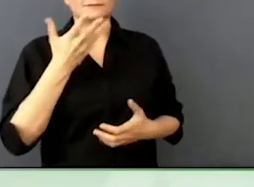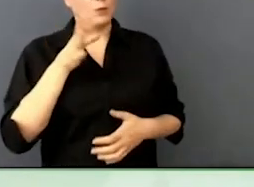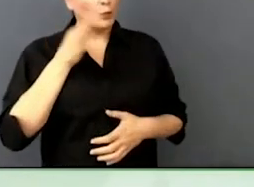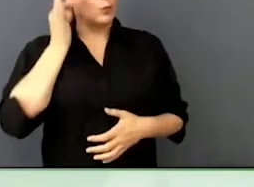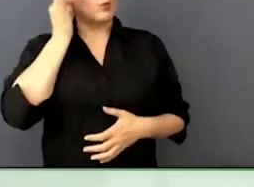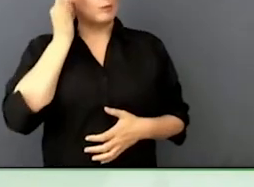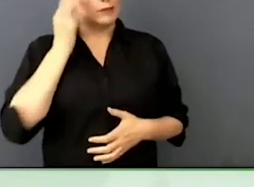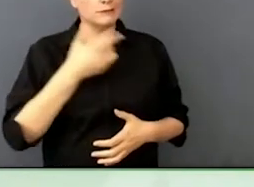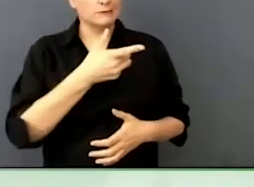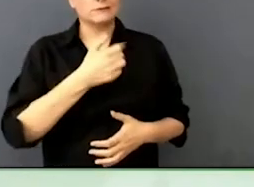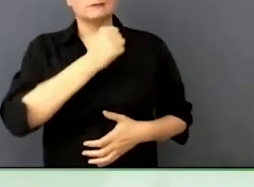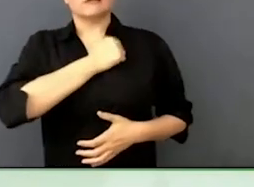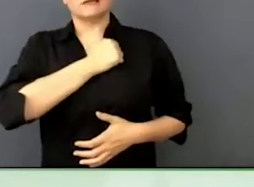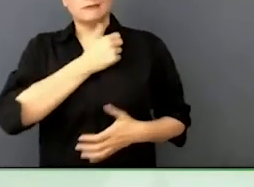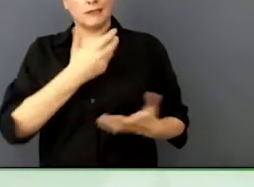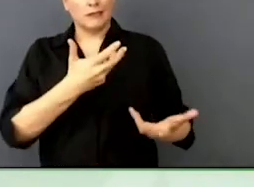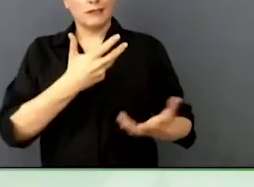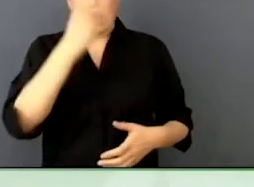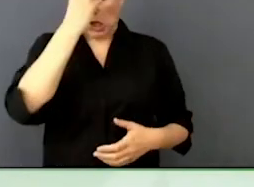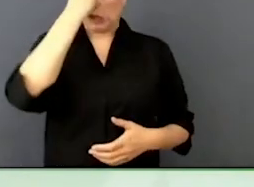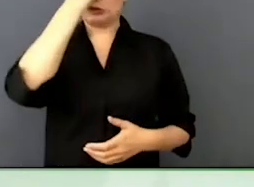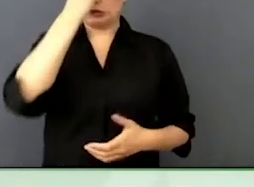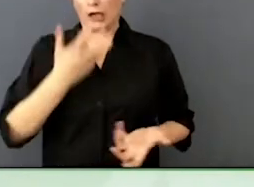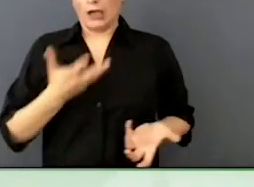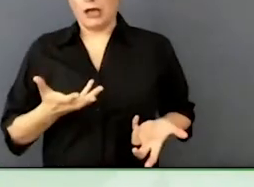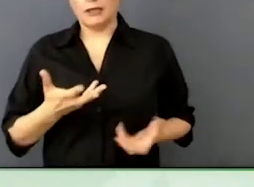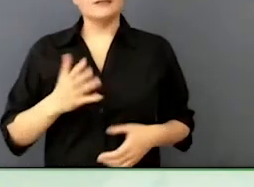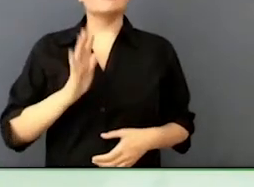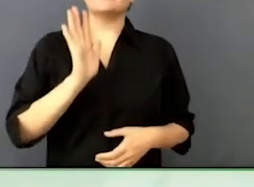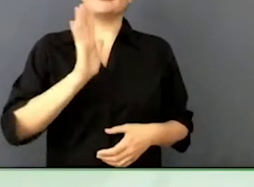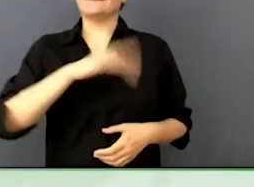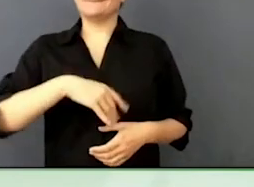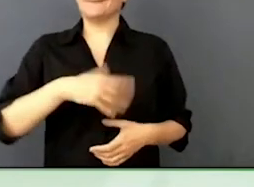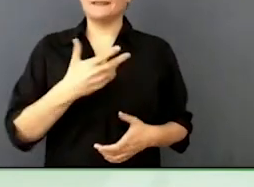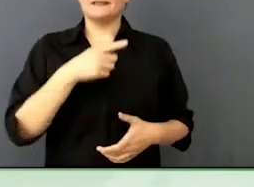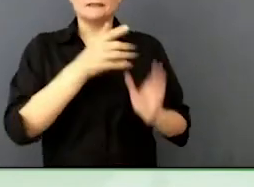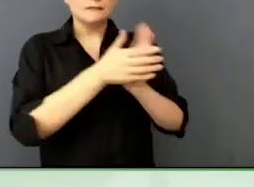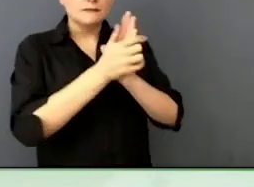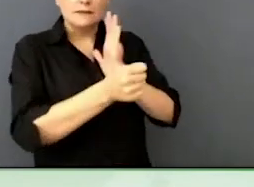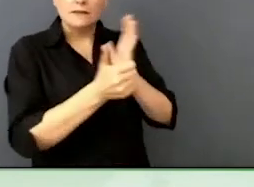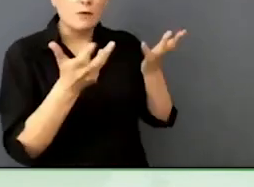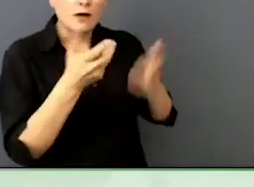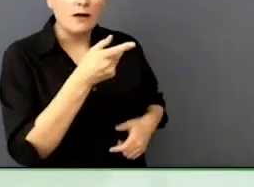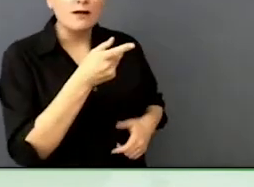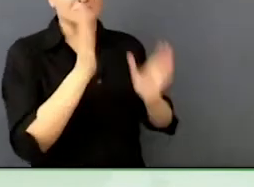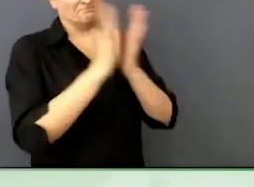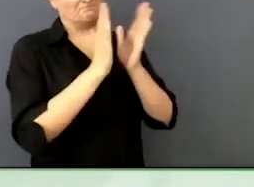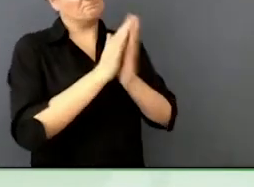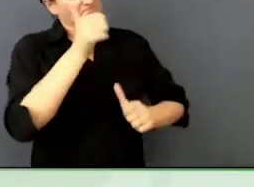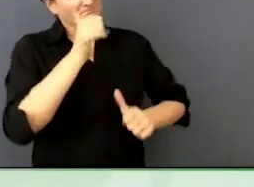better promote of everyone. You are enhancing productivity.